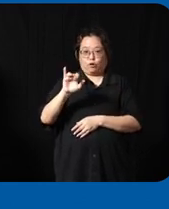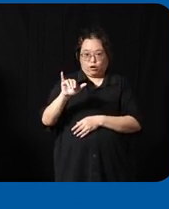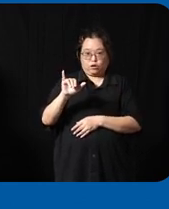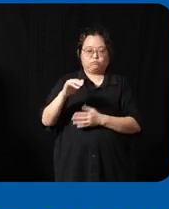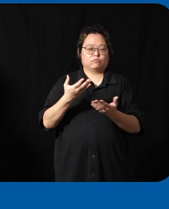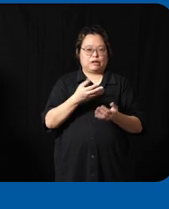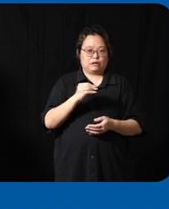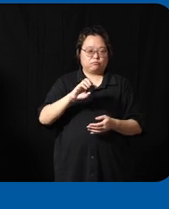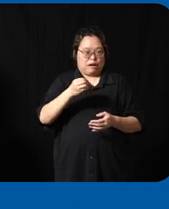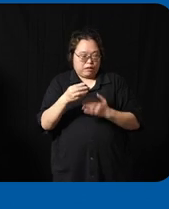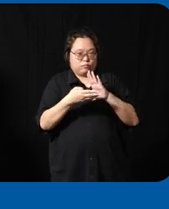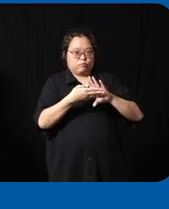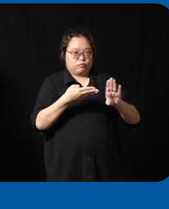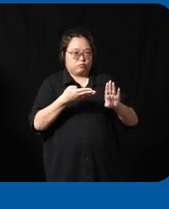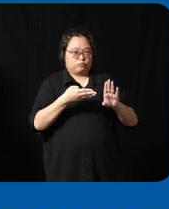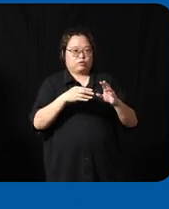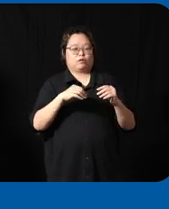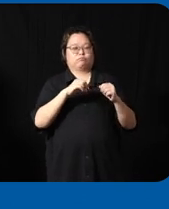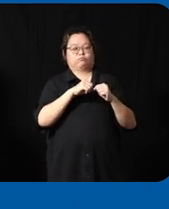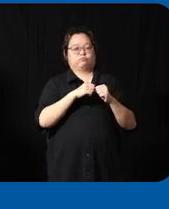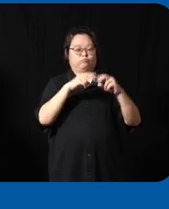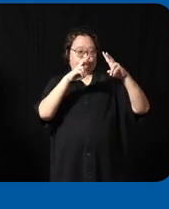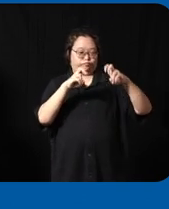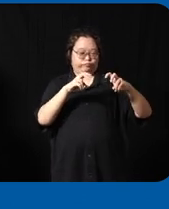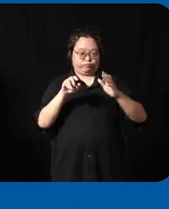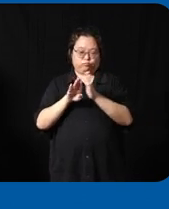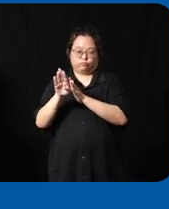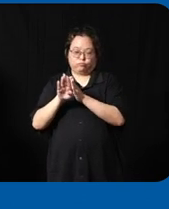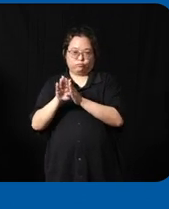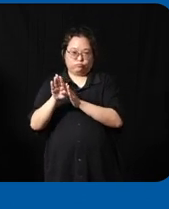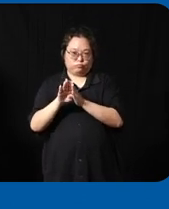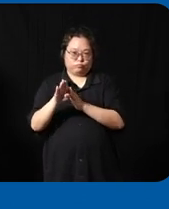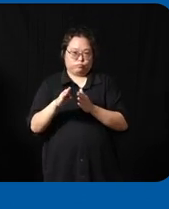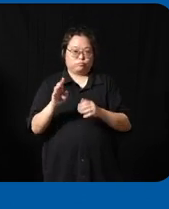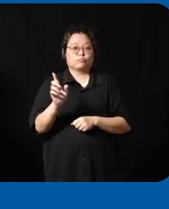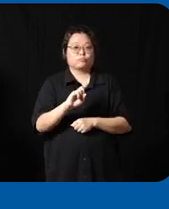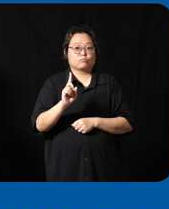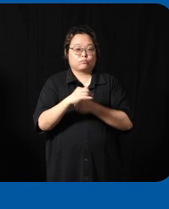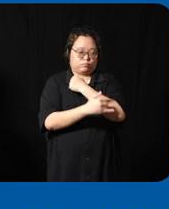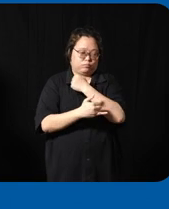as well as research and development happens here at Singapore uh we were ranked number one as a